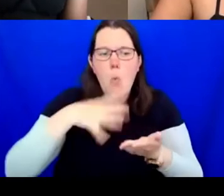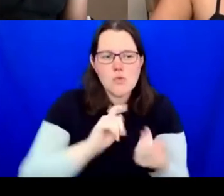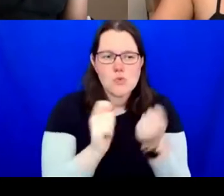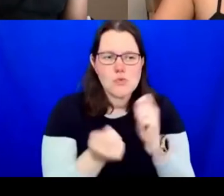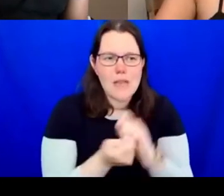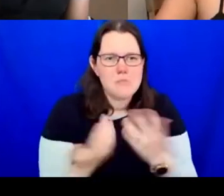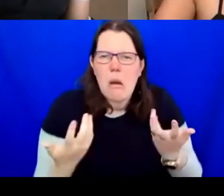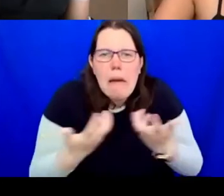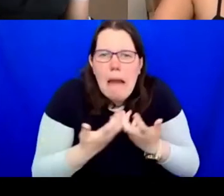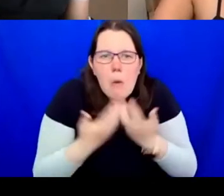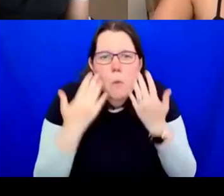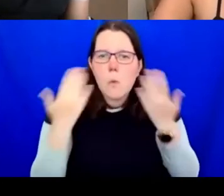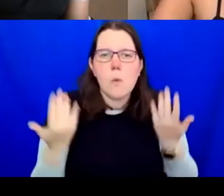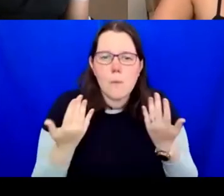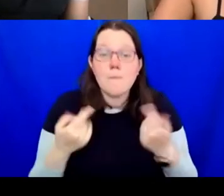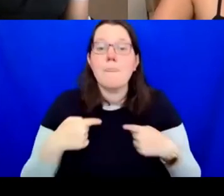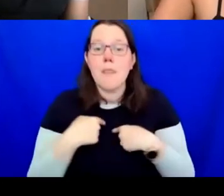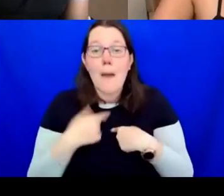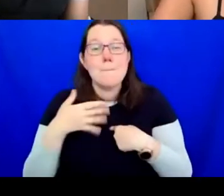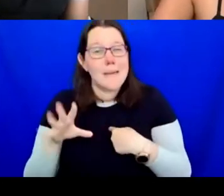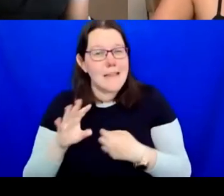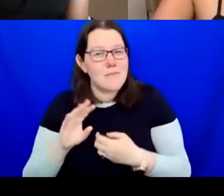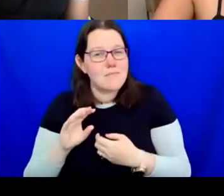different approach to what they were thinking. I think they thought maybe I was going to bring in